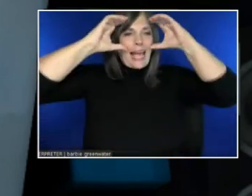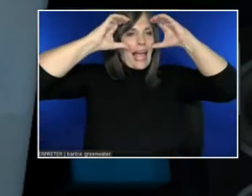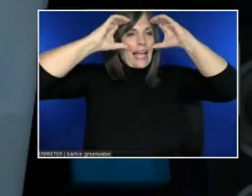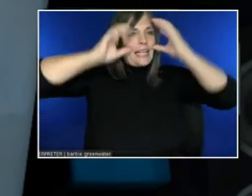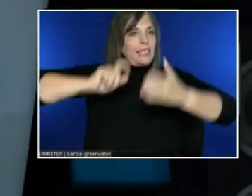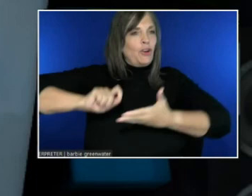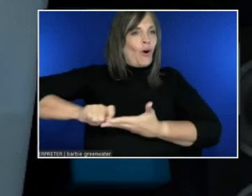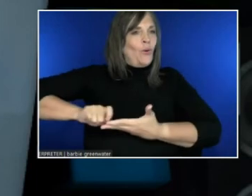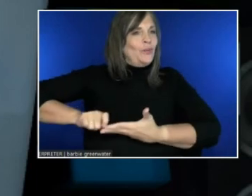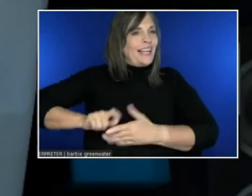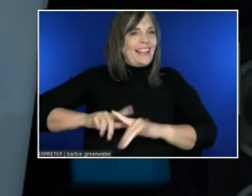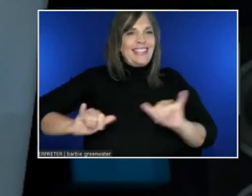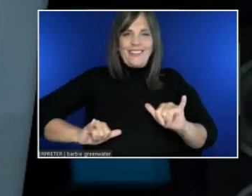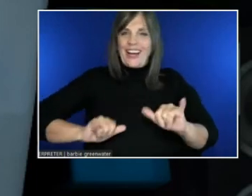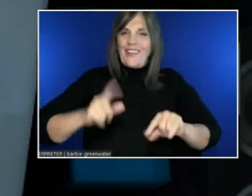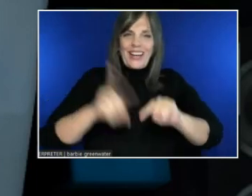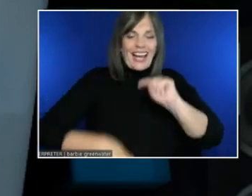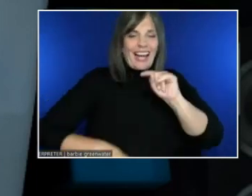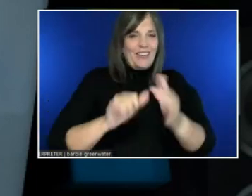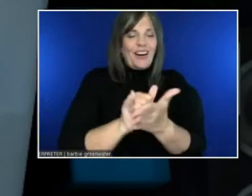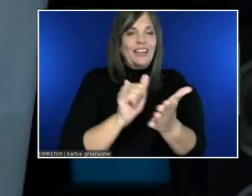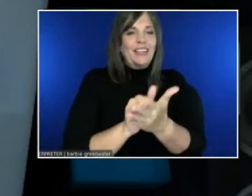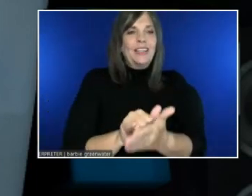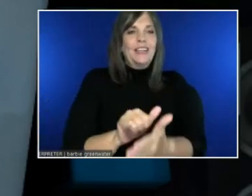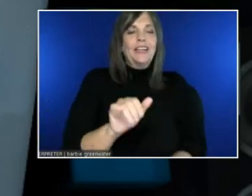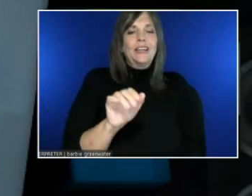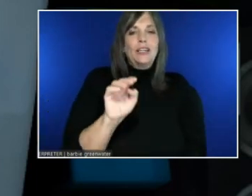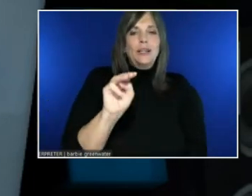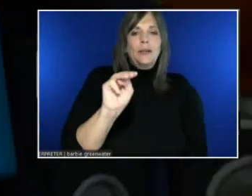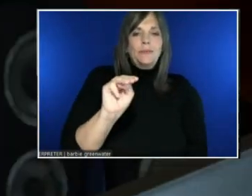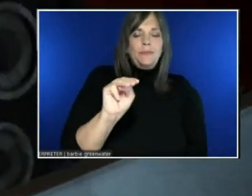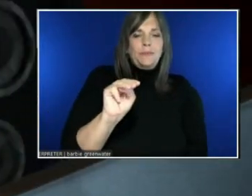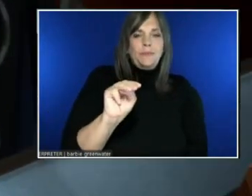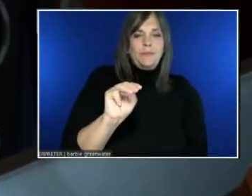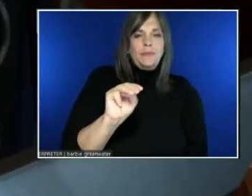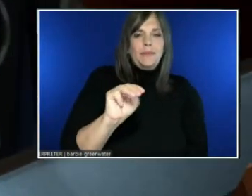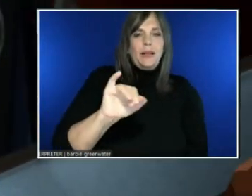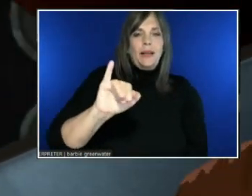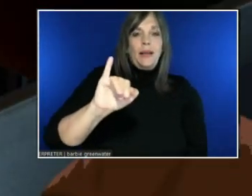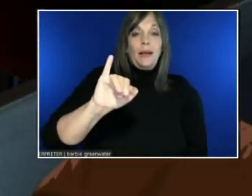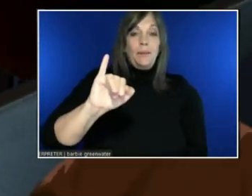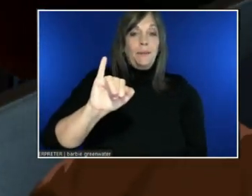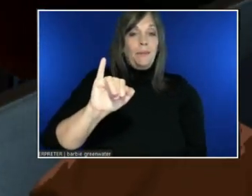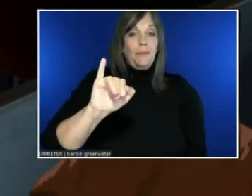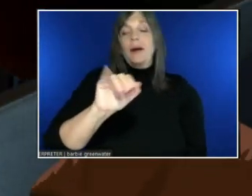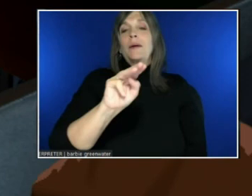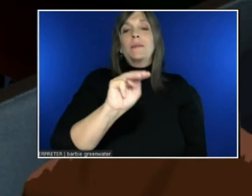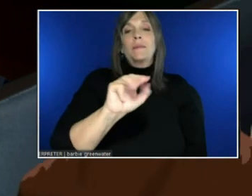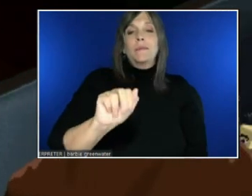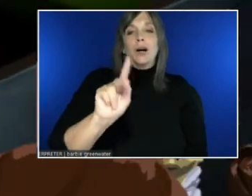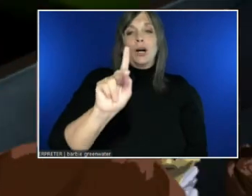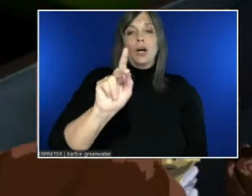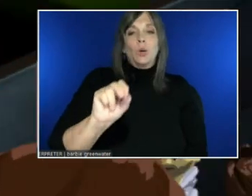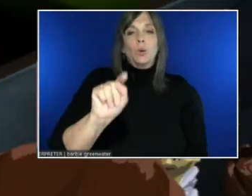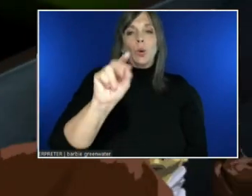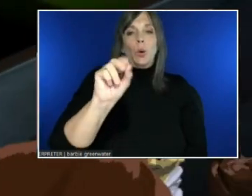Now we're gonna call on Makoto Ueki, who will be speaking Japanese and using the language feature here live in the room.